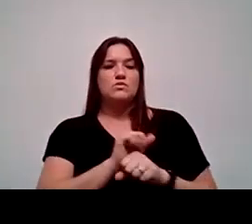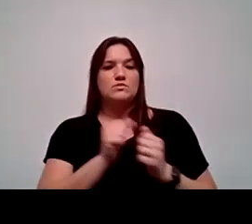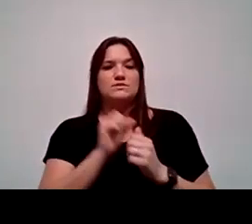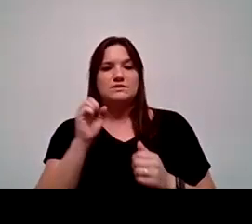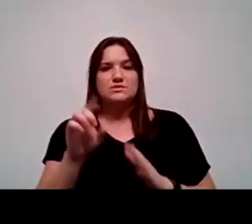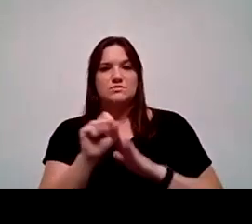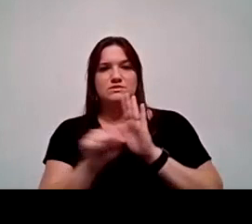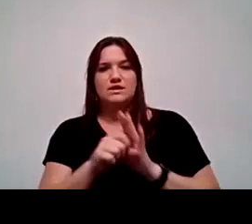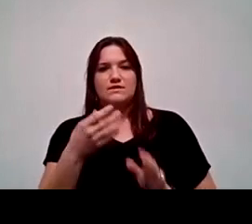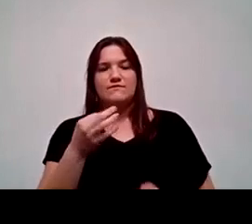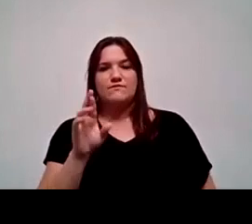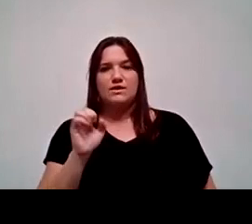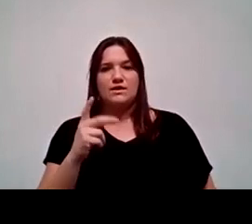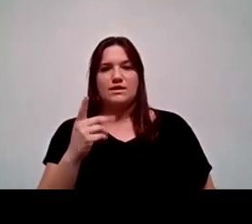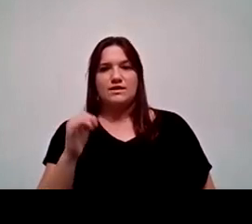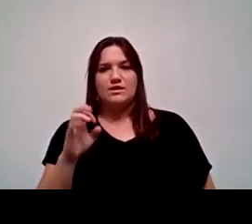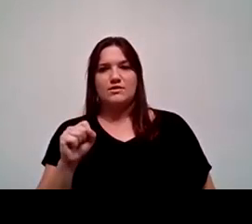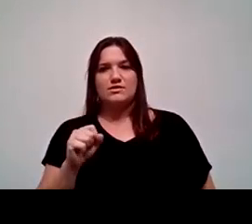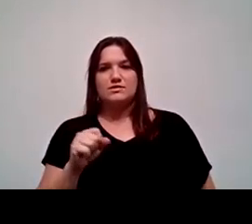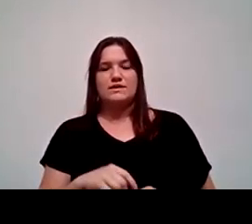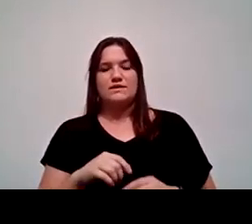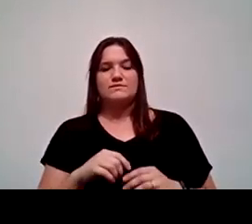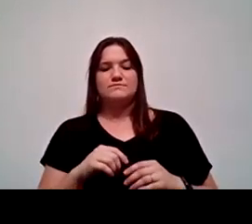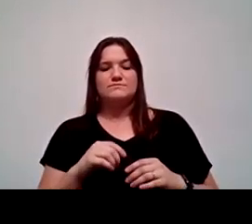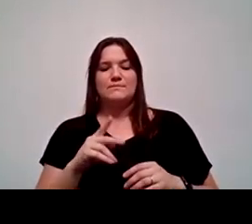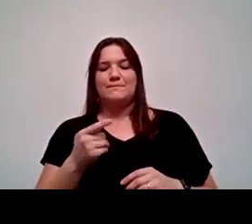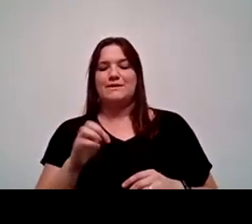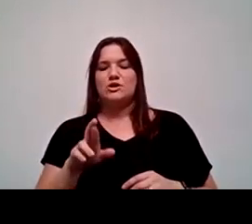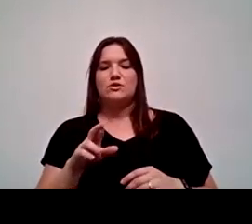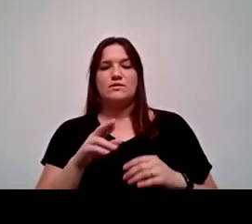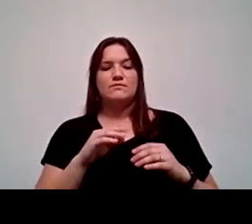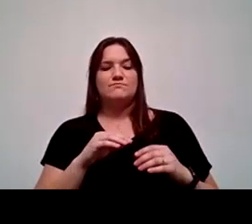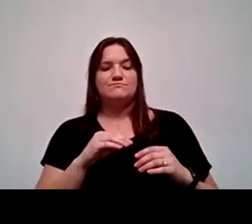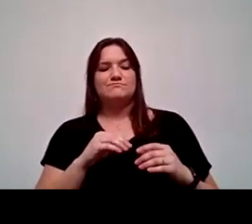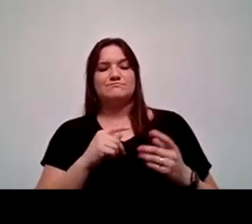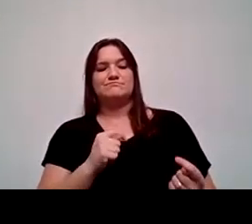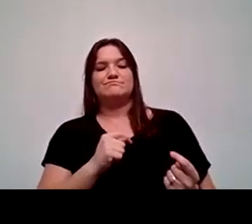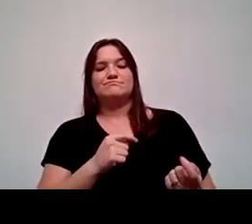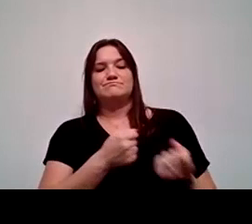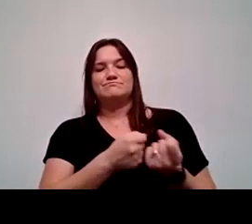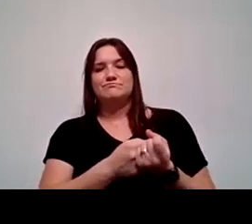Frank Harris to develop a peer mentoring program because at Madera Community College, we have the lowest